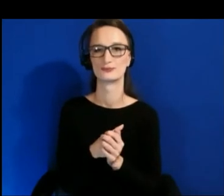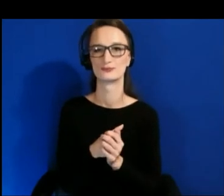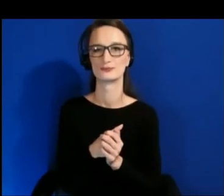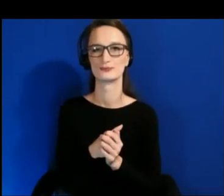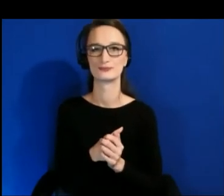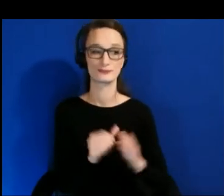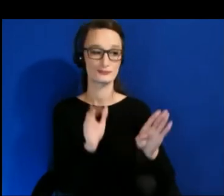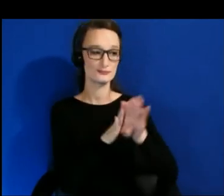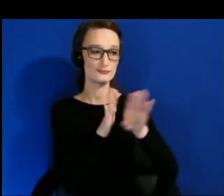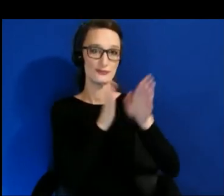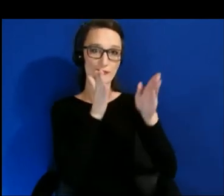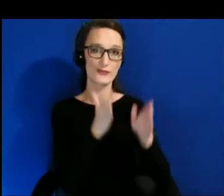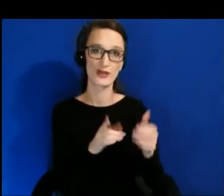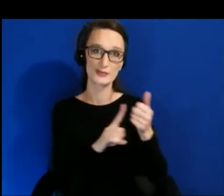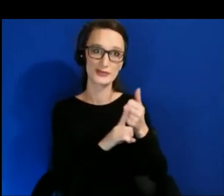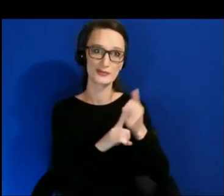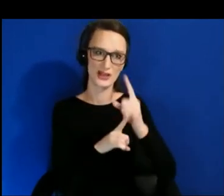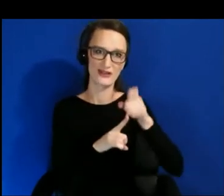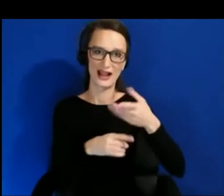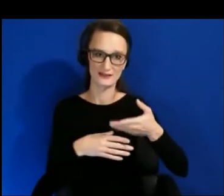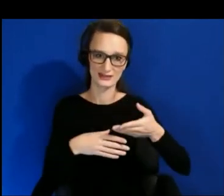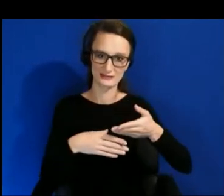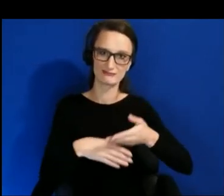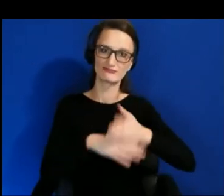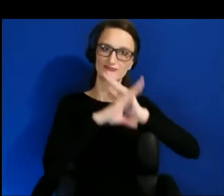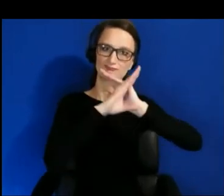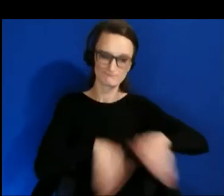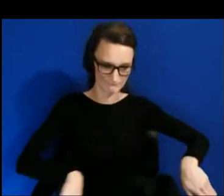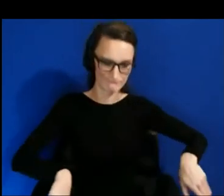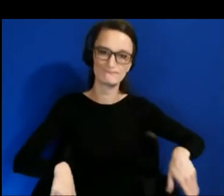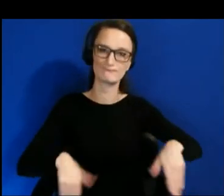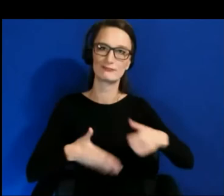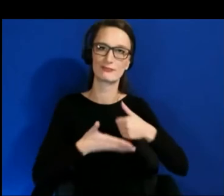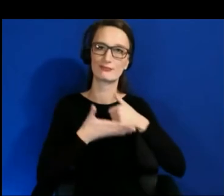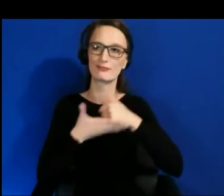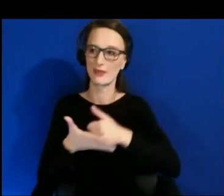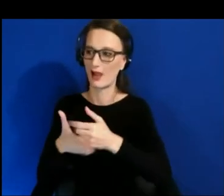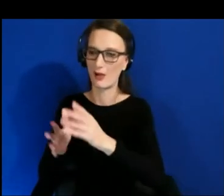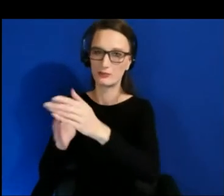these barriers to make it easier for other folks to get others into the industry and start contributing.